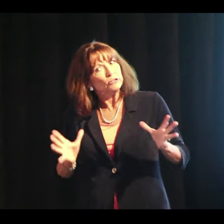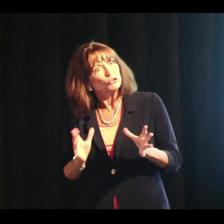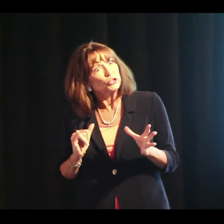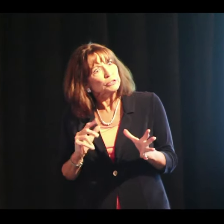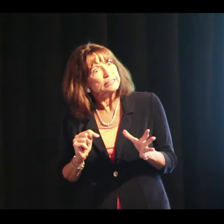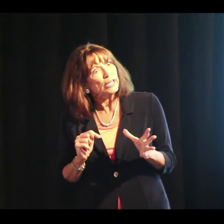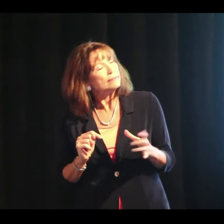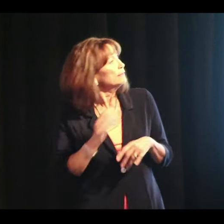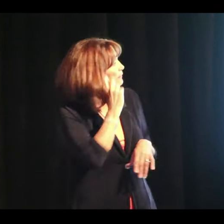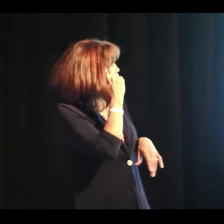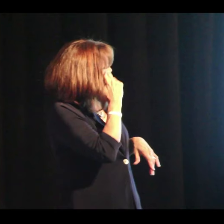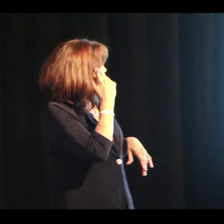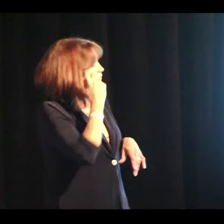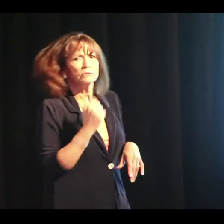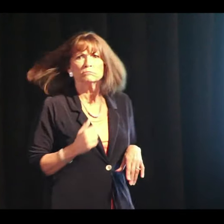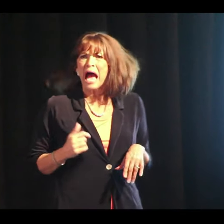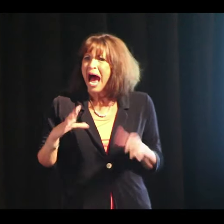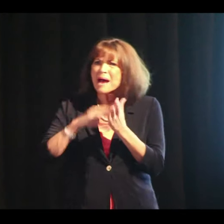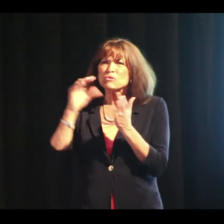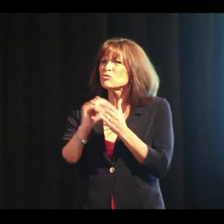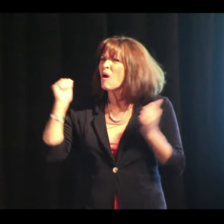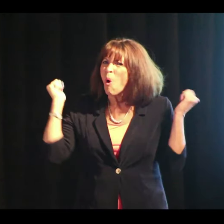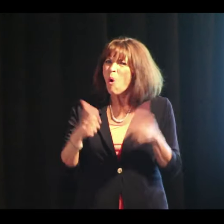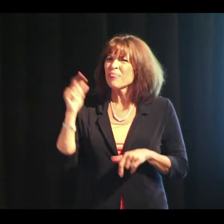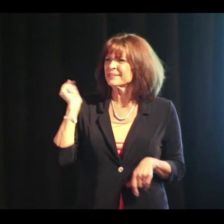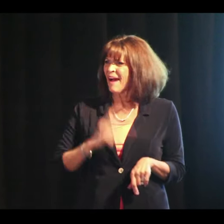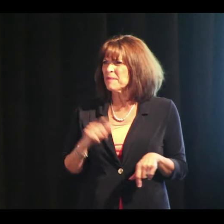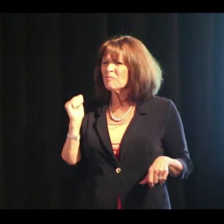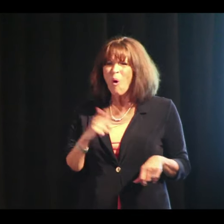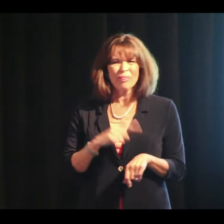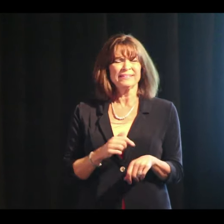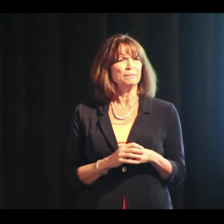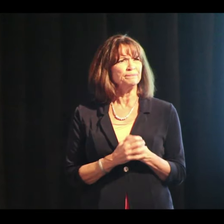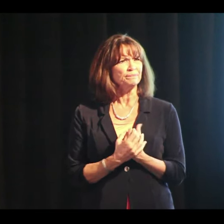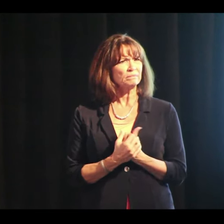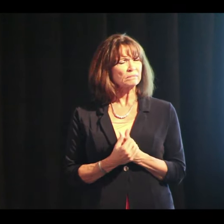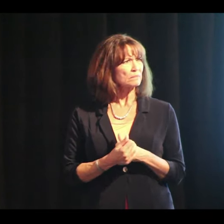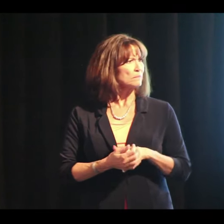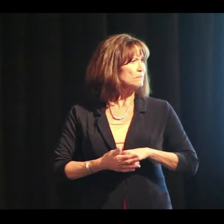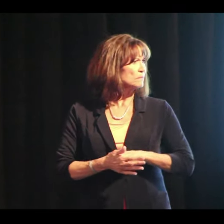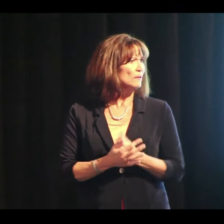encourage the teachers, and that happens all the time, that kind of education happens all the time.